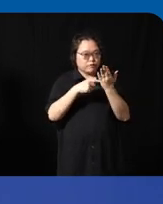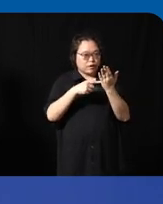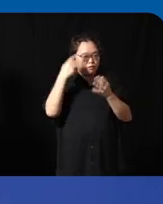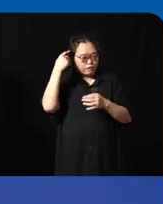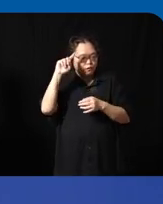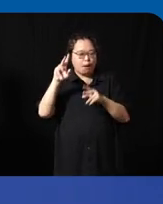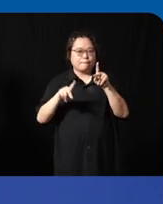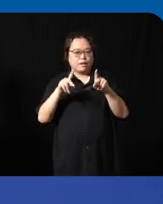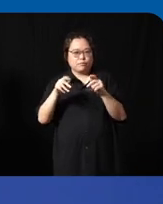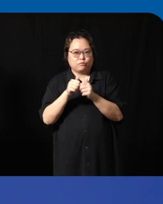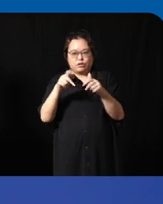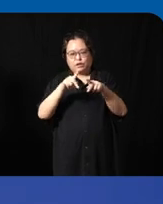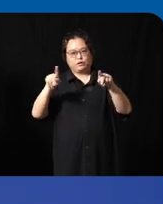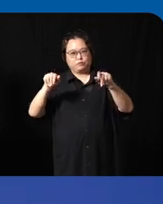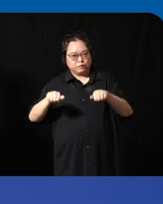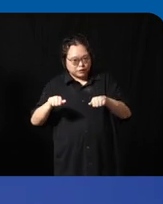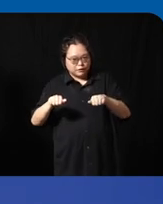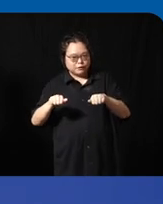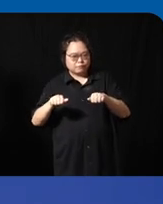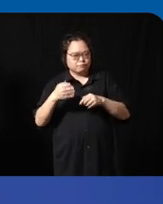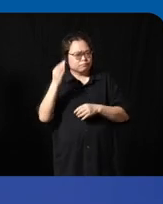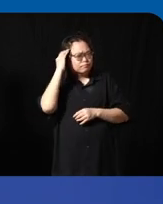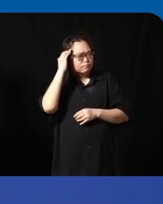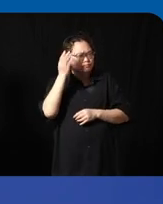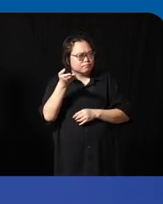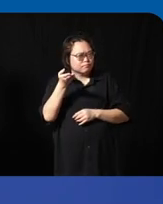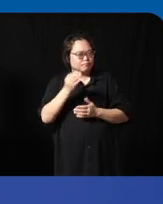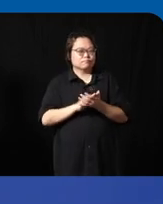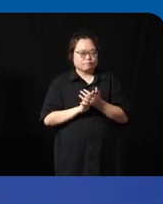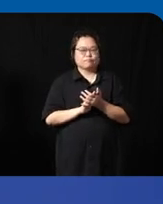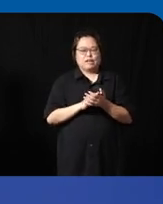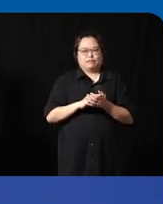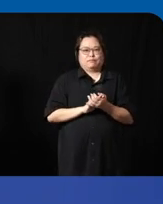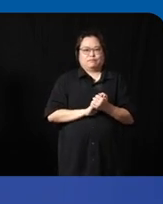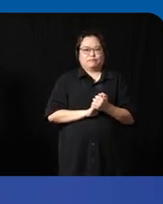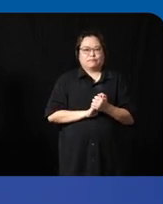so if that haven't cross your mind do thing of that so other than AI virtual reality is also